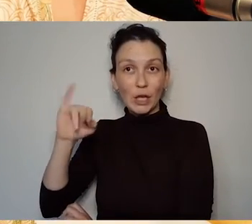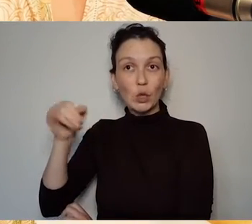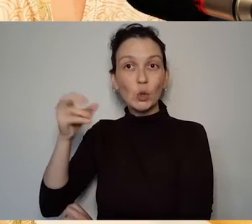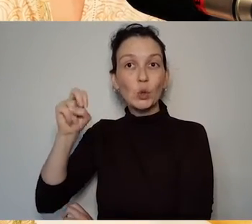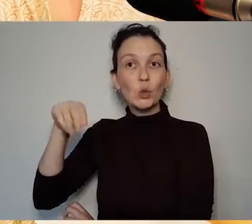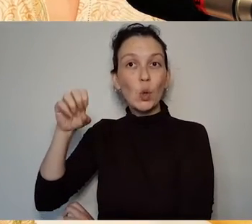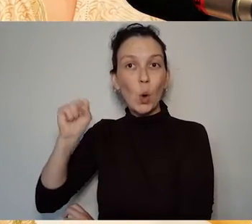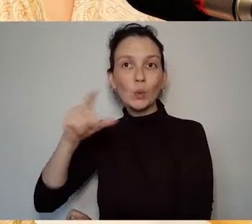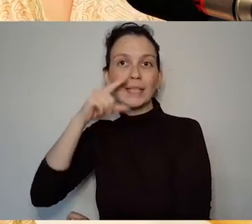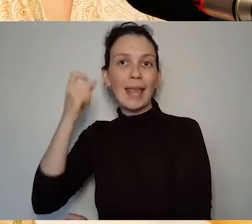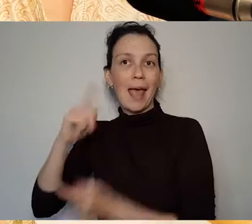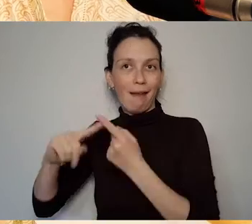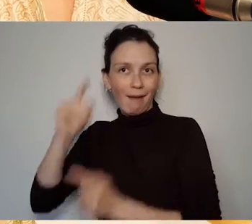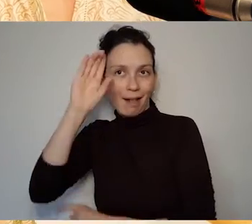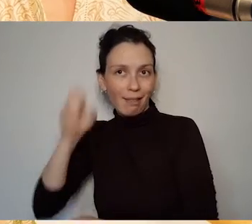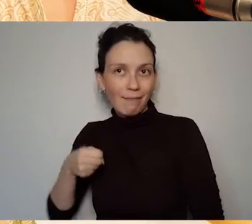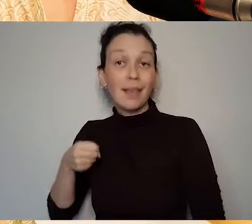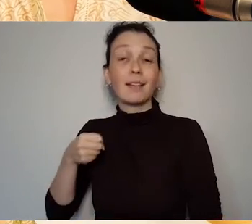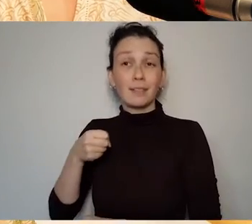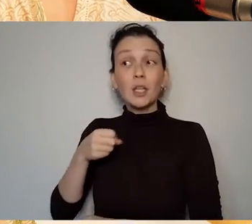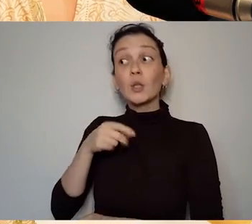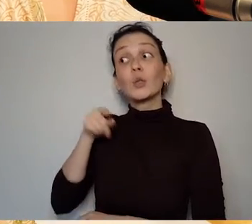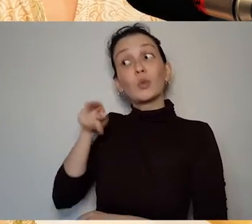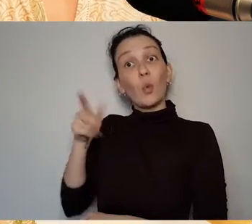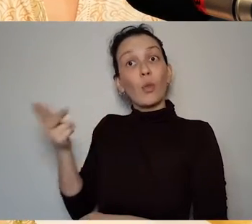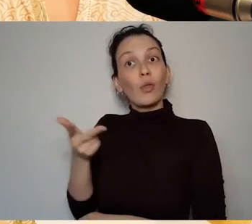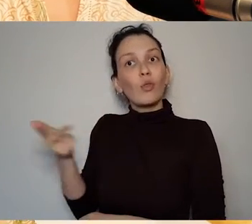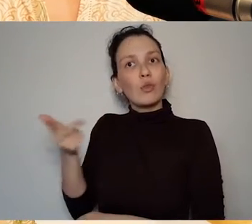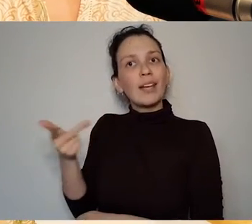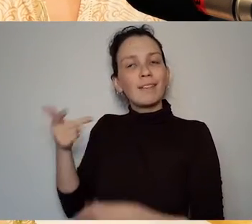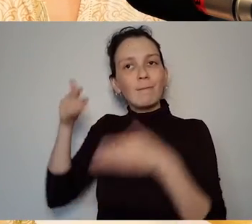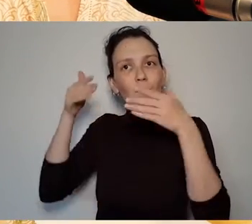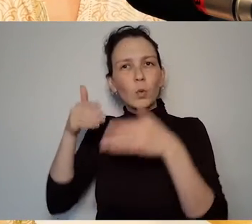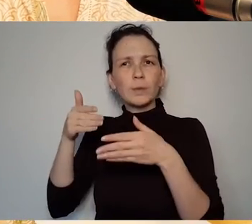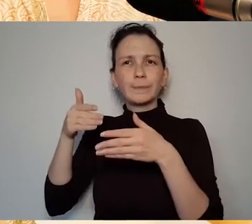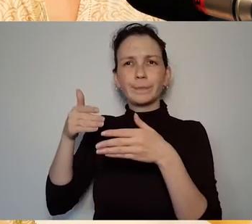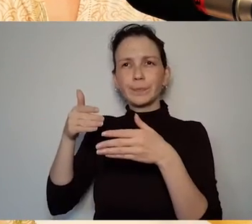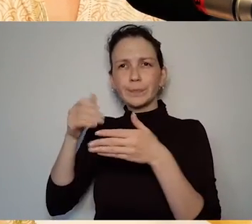A fragment of a ballet created by Teresa Deevy that's never been performed that's only